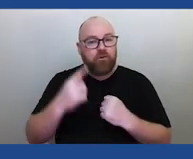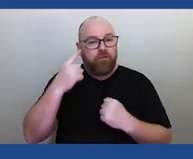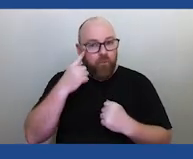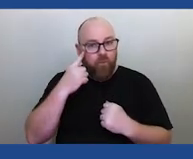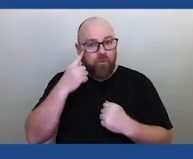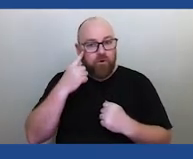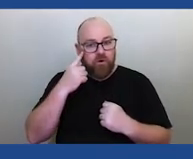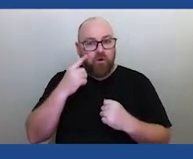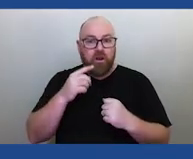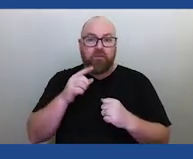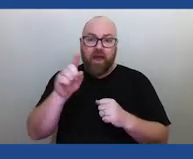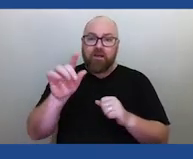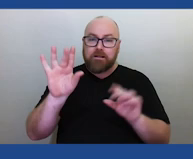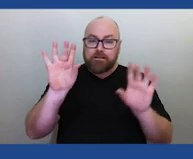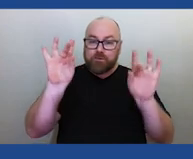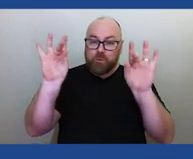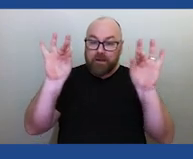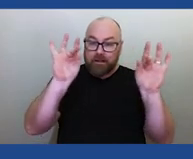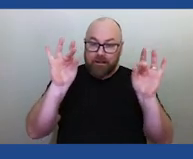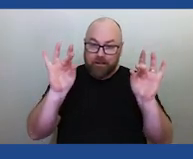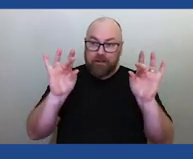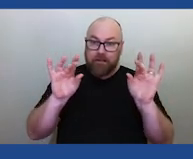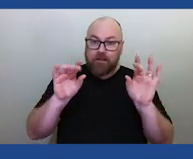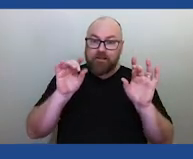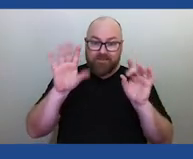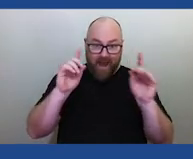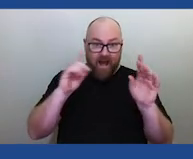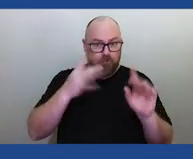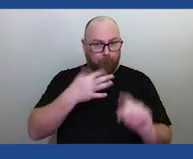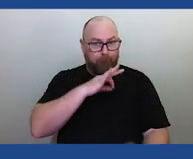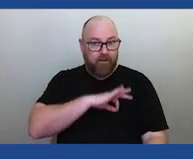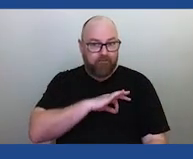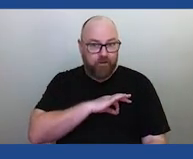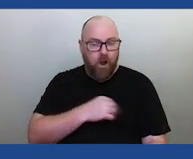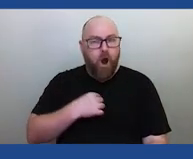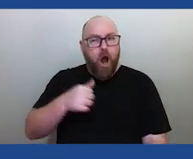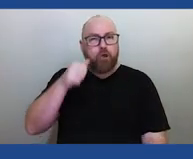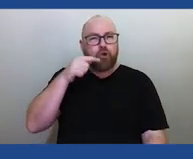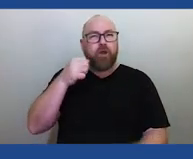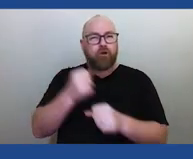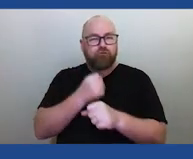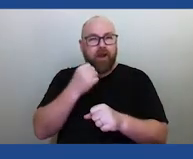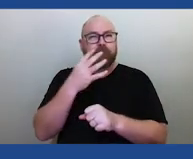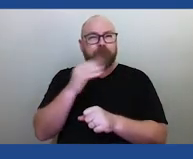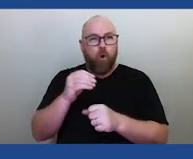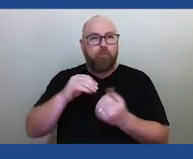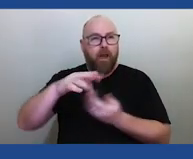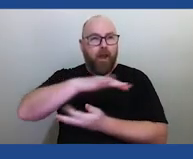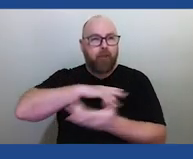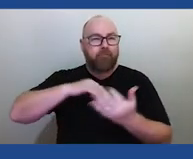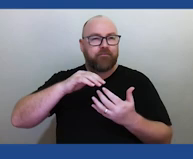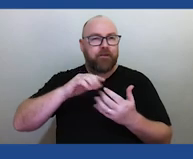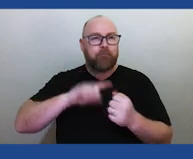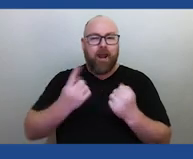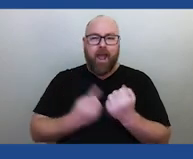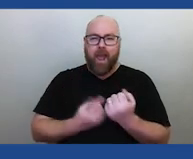that twinkling stars would be something beneficial. I knew they were caused by our atmosphere, but it didn't really occur to me that if you knew how to read the way the stars twinkle,